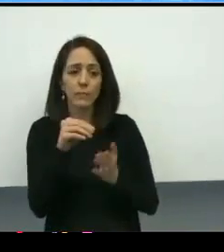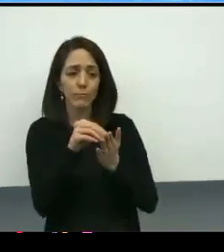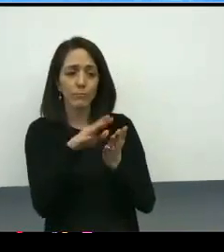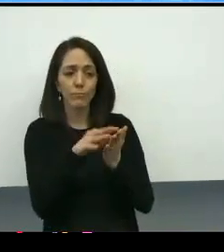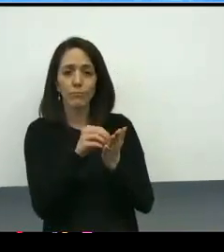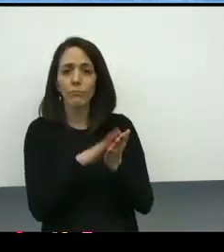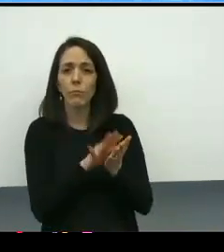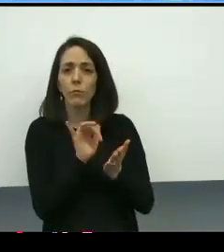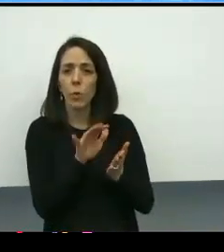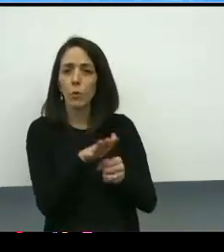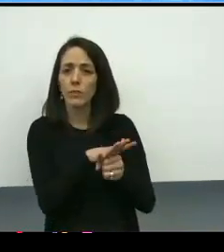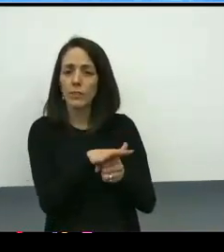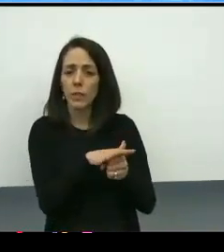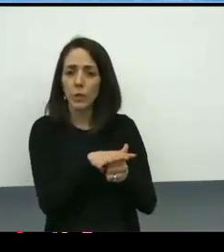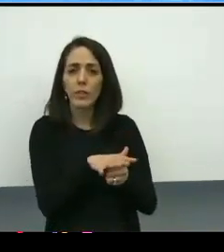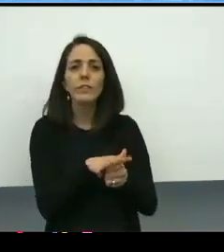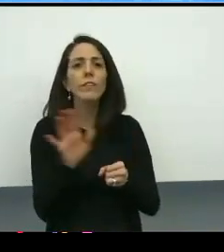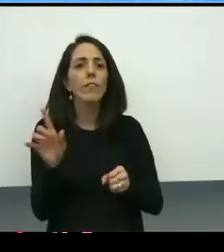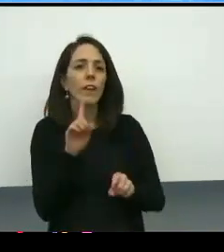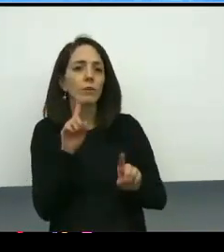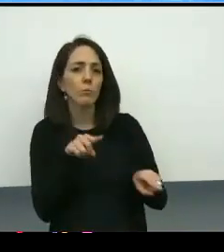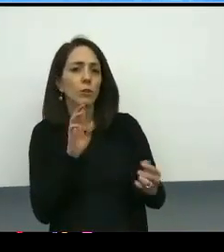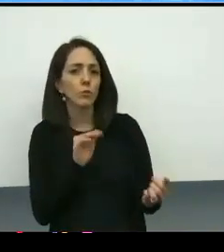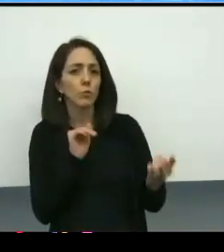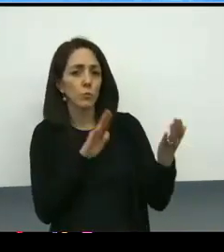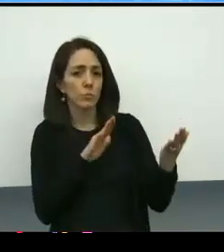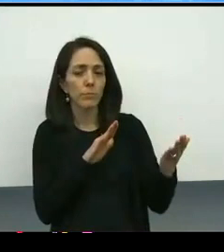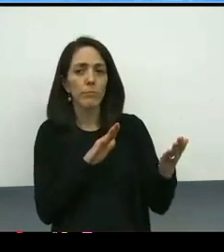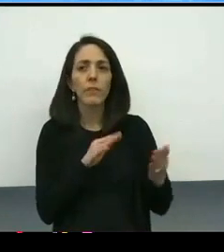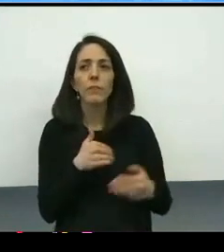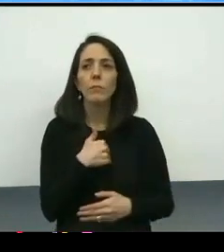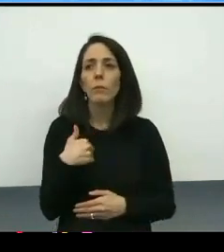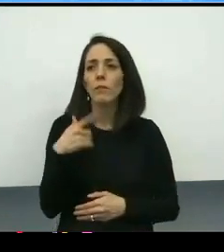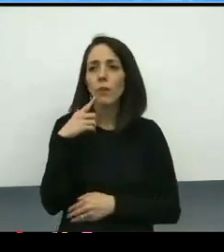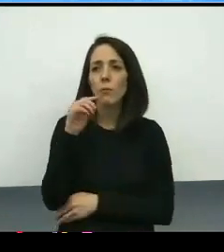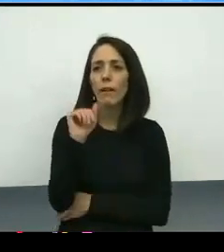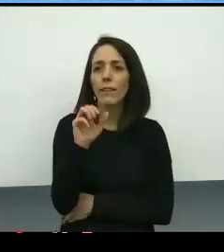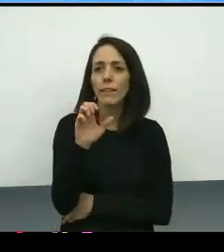So as you will see here, members from AEO, HR,